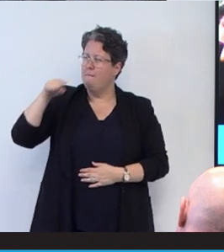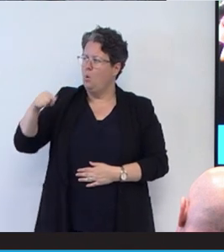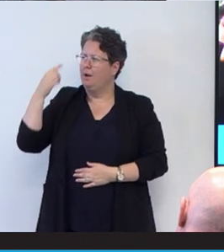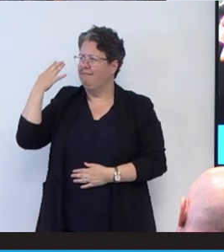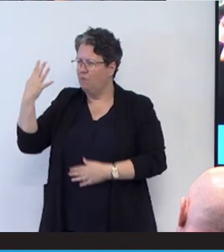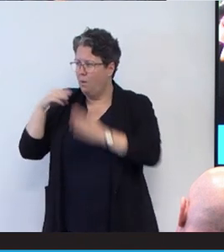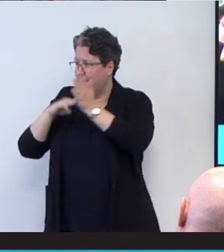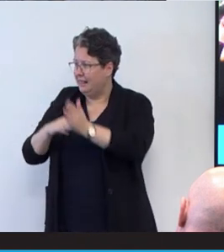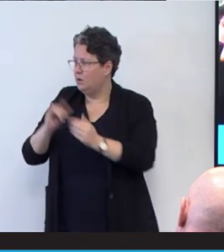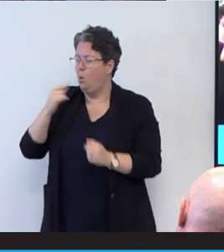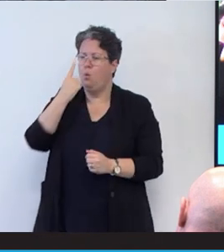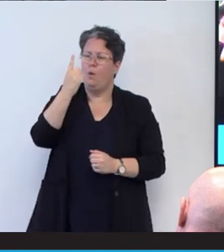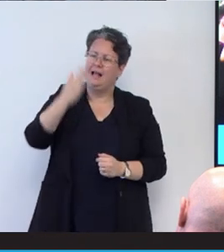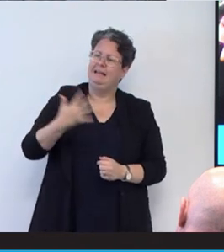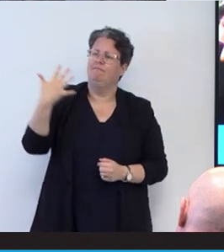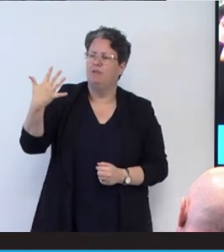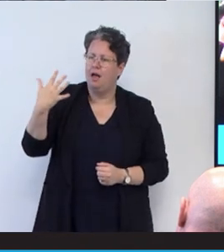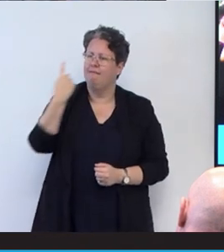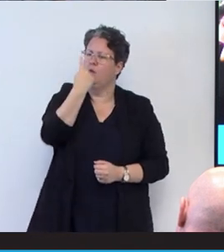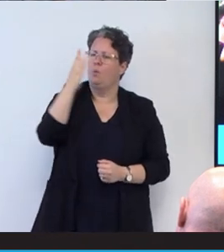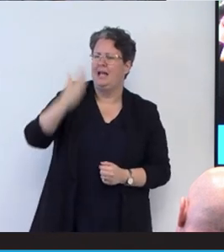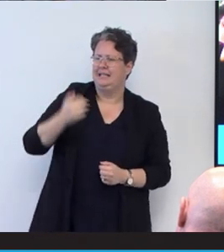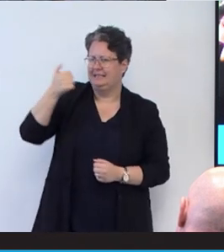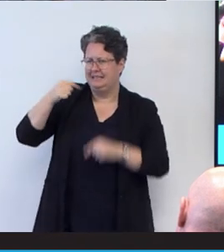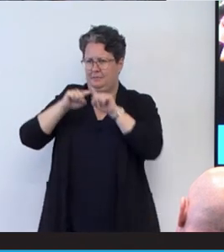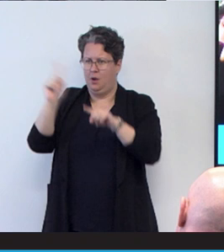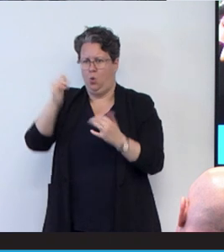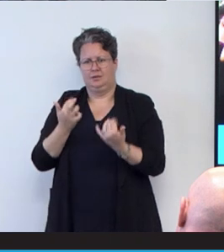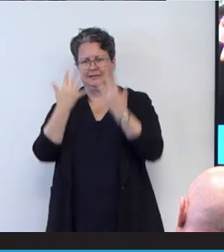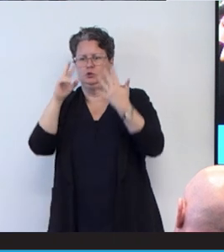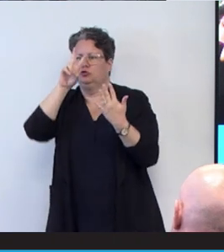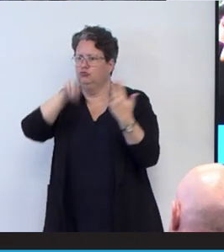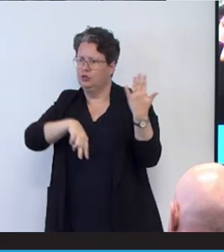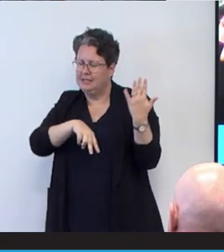five people or one in six people, depending on the statistics that you look at in Australia, living